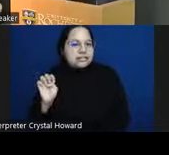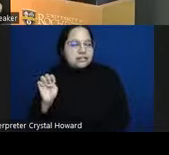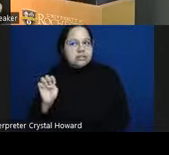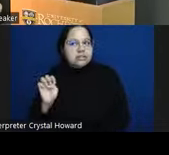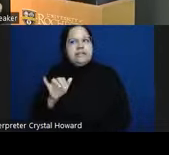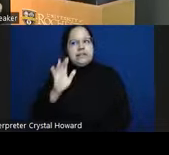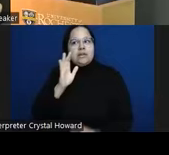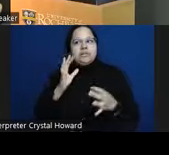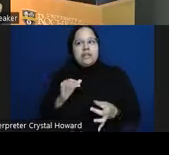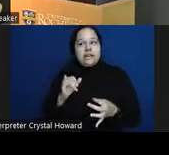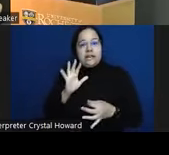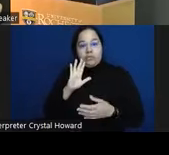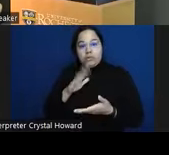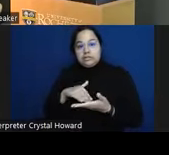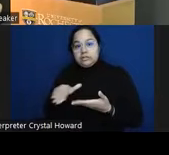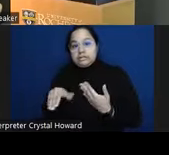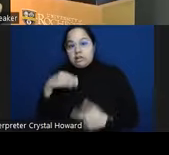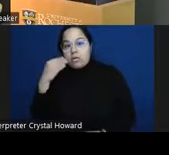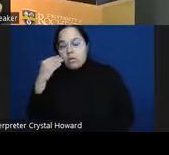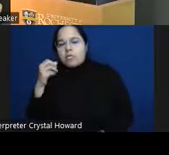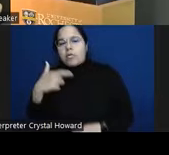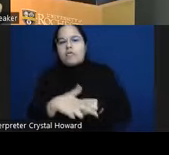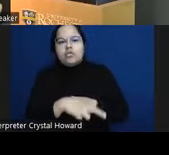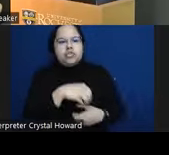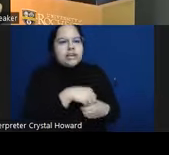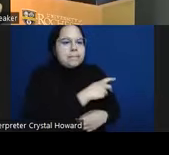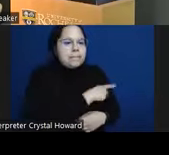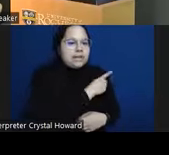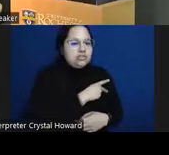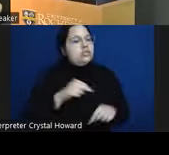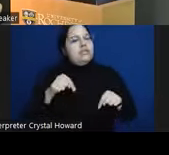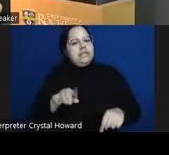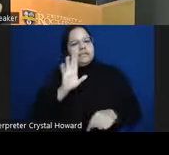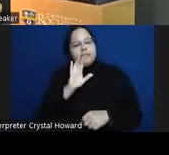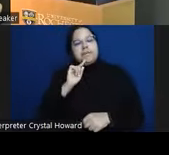the information that has a significant impact on this patient's life how do we calculate that this